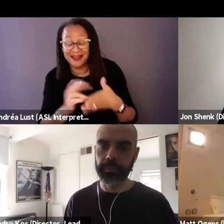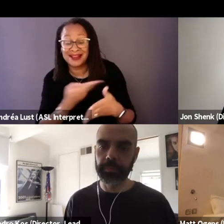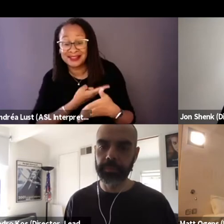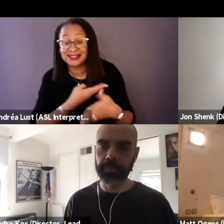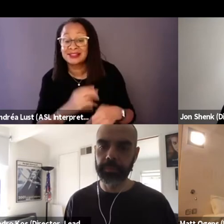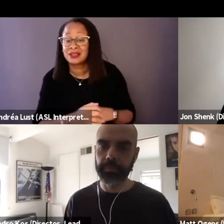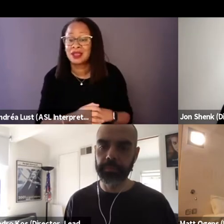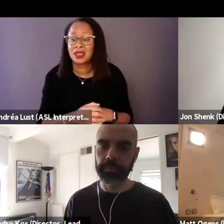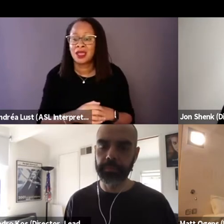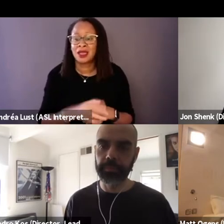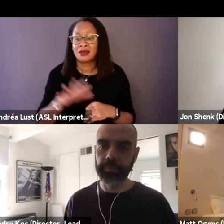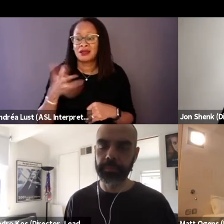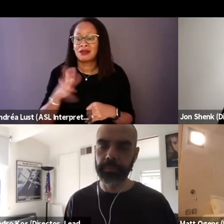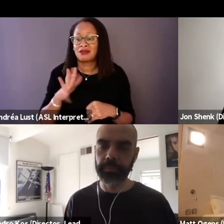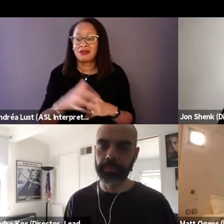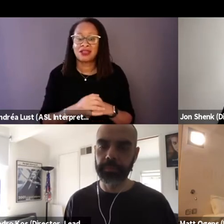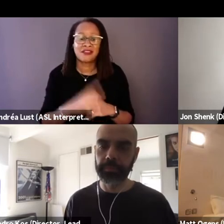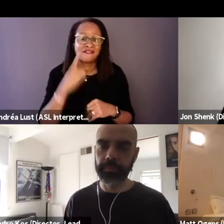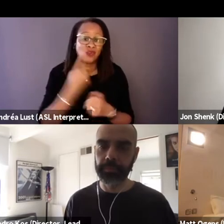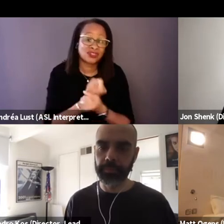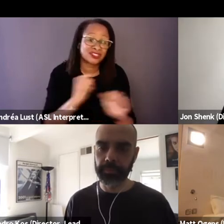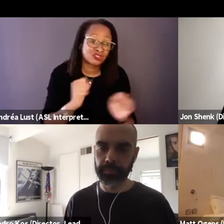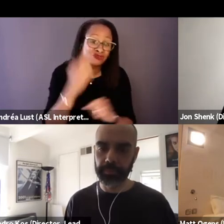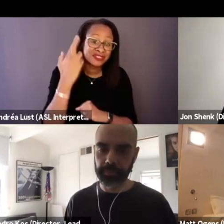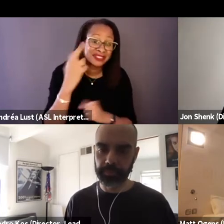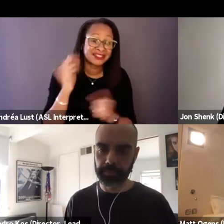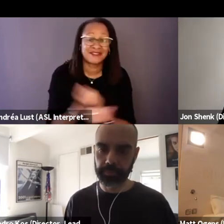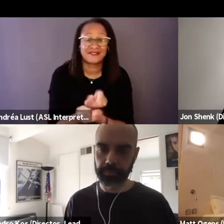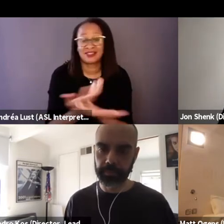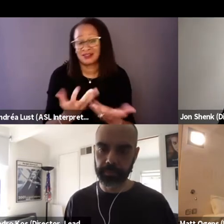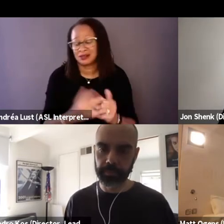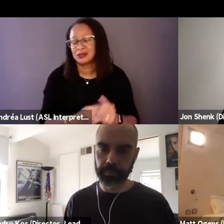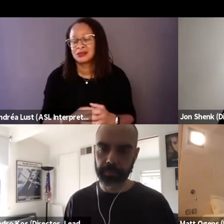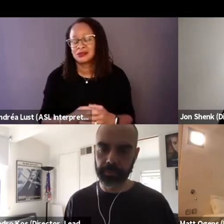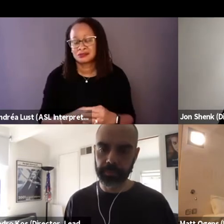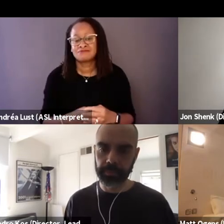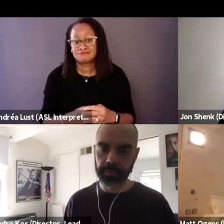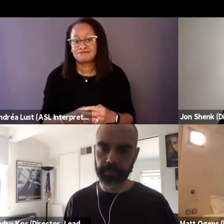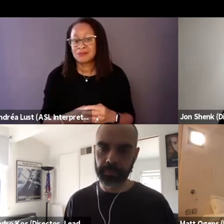kind of for security reasons and all that kind of thing. But yeah, by and large,